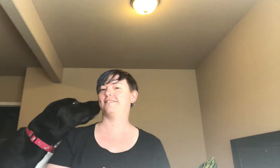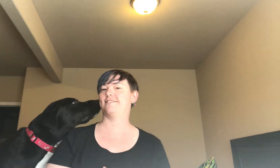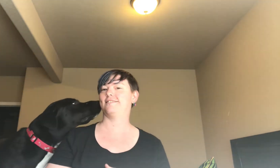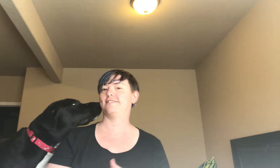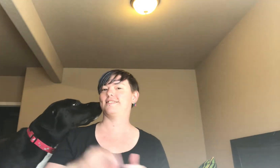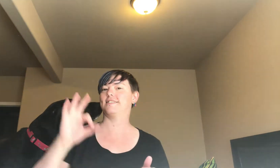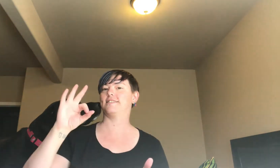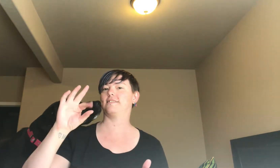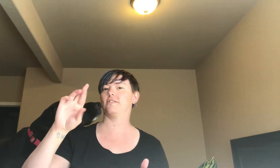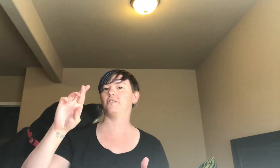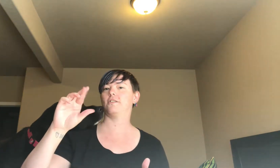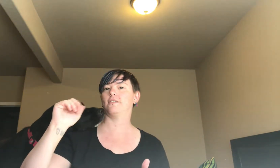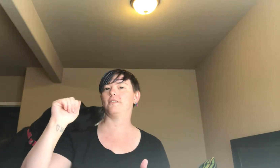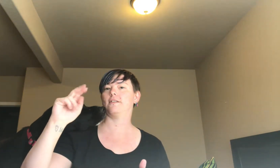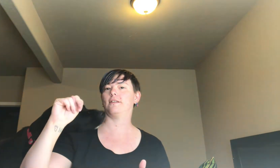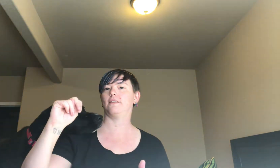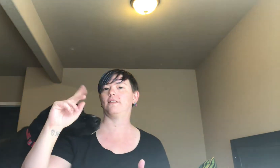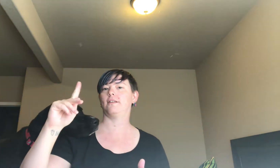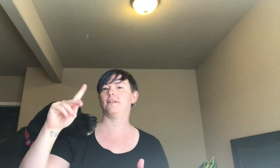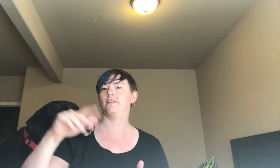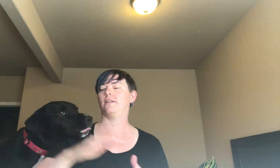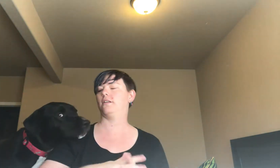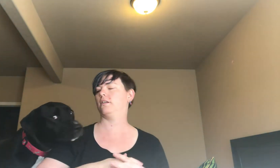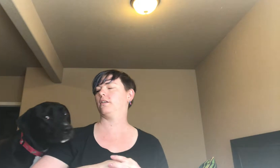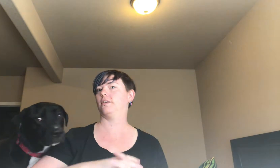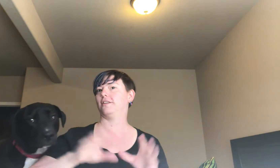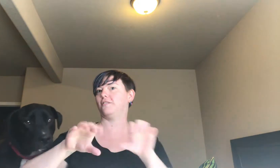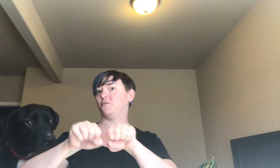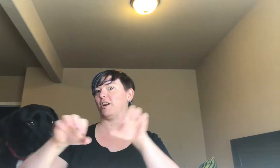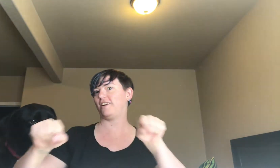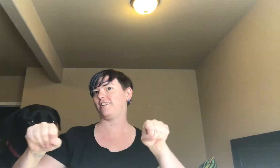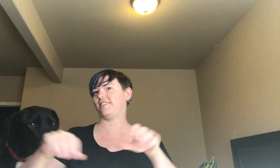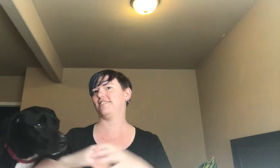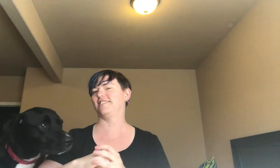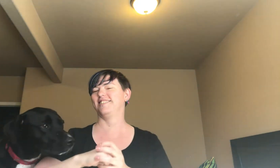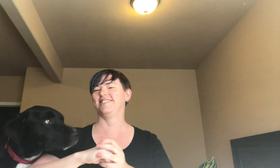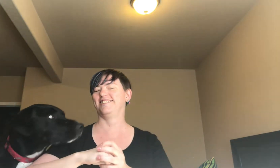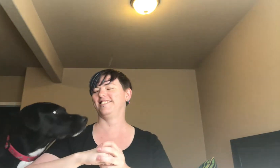Hi. F-R-A-N-K. Frank.